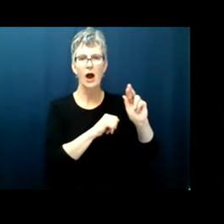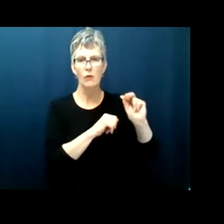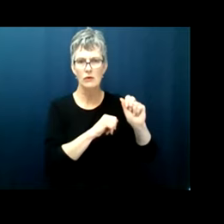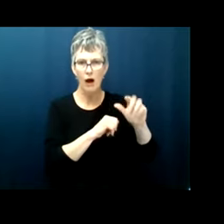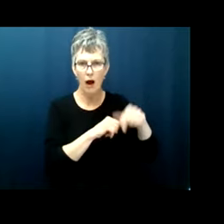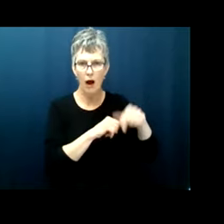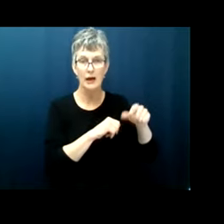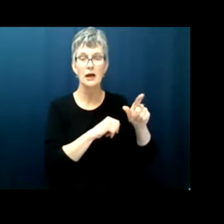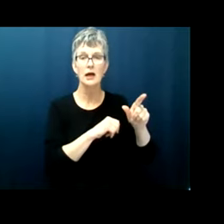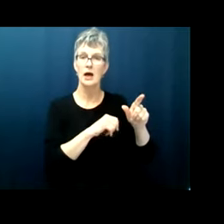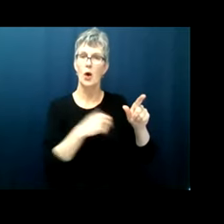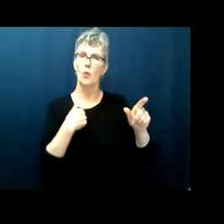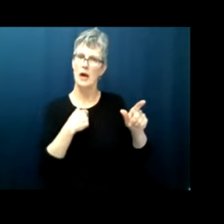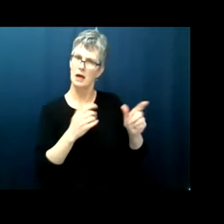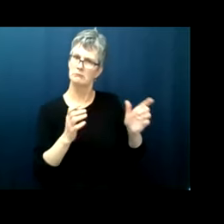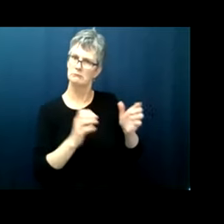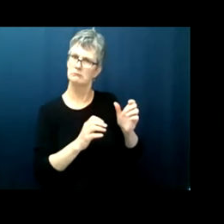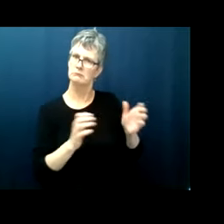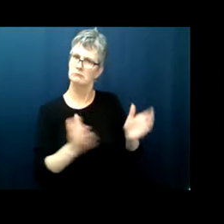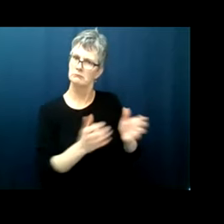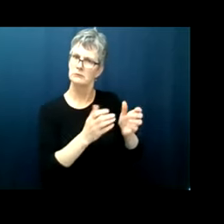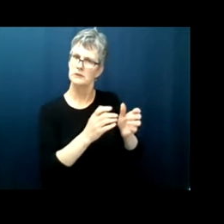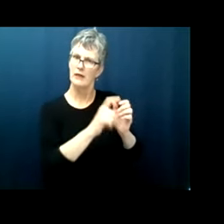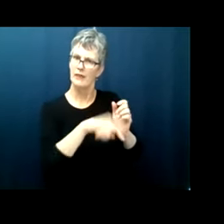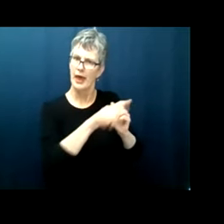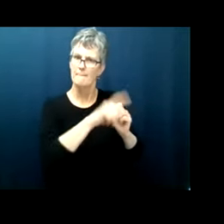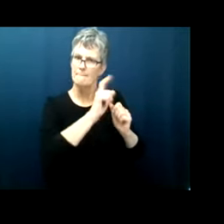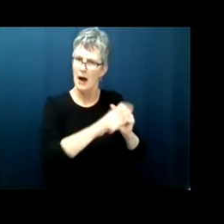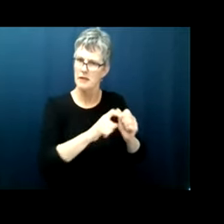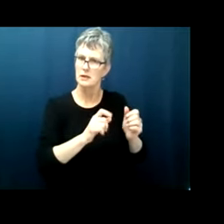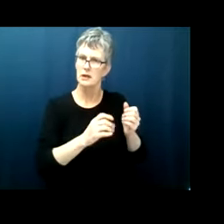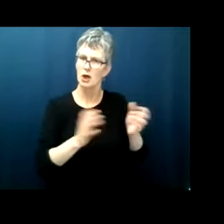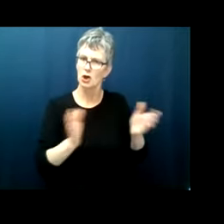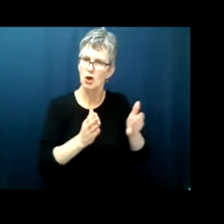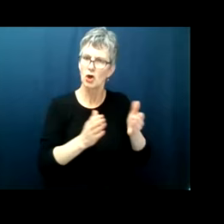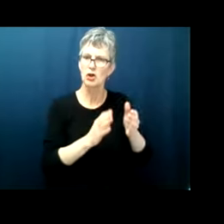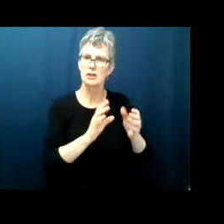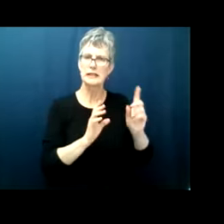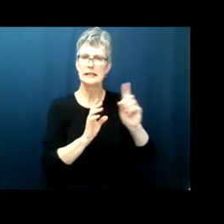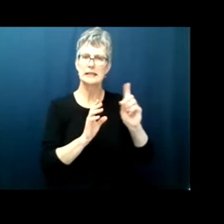promoting democracy globally insisted on a robust and clear right to vote in the constitution the